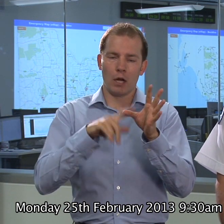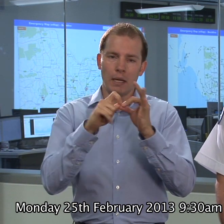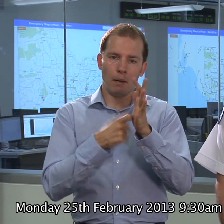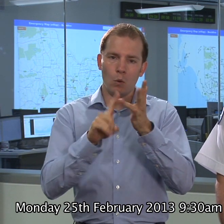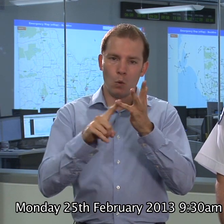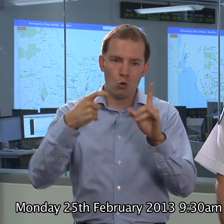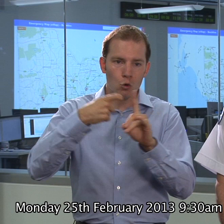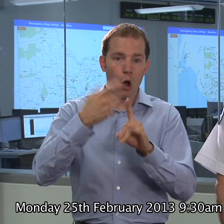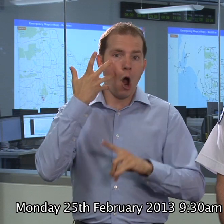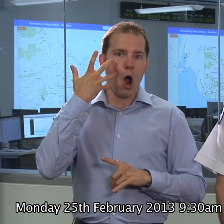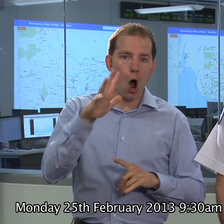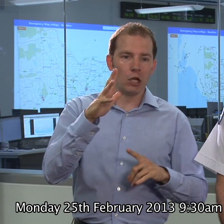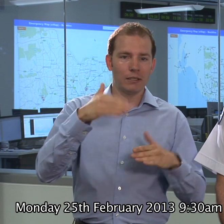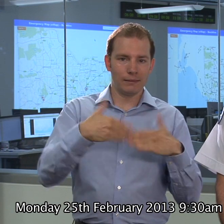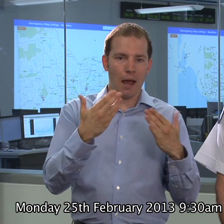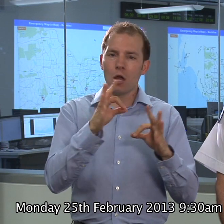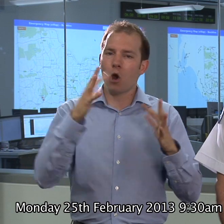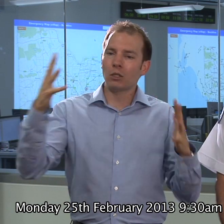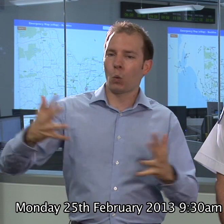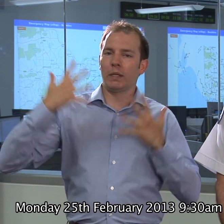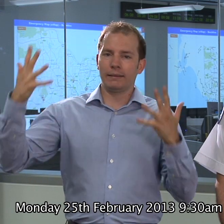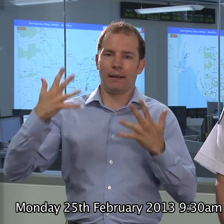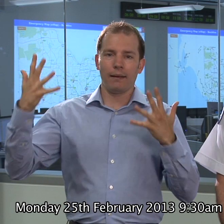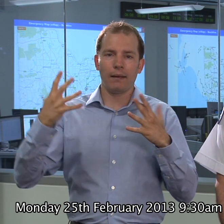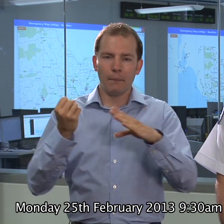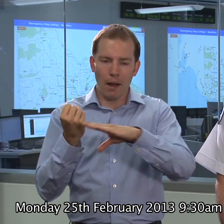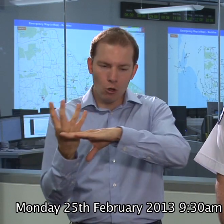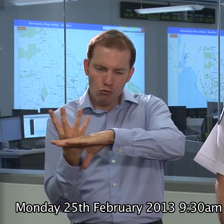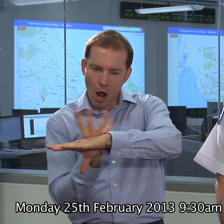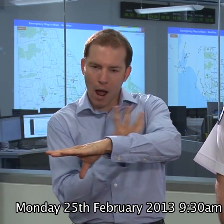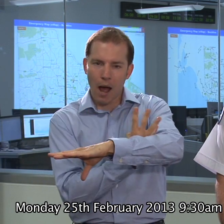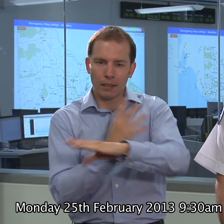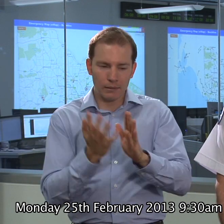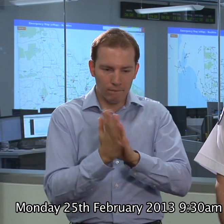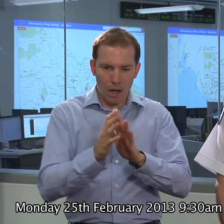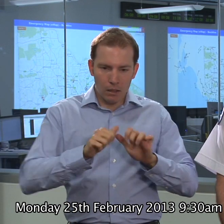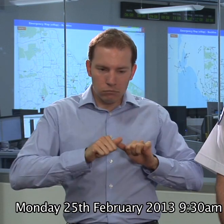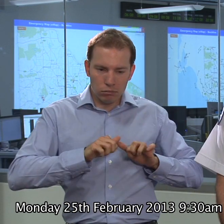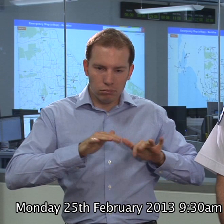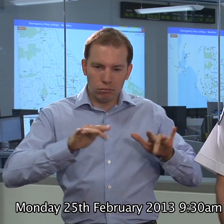hot day not a windy day, that saw a grass fire move three, four, five kilometres an